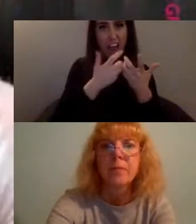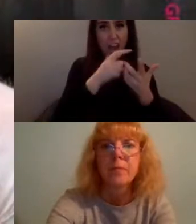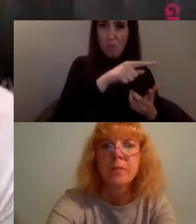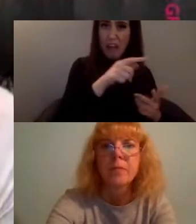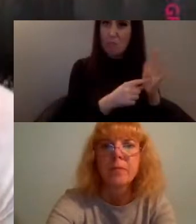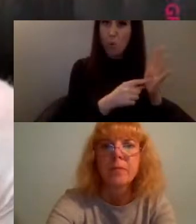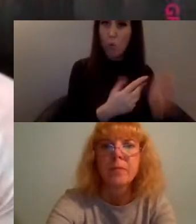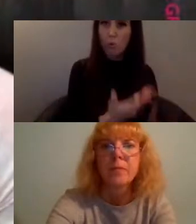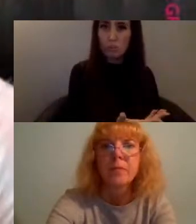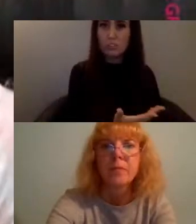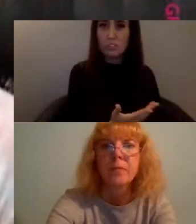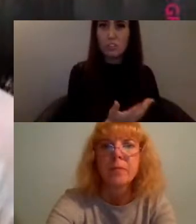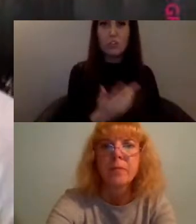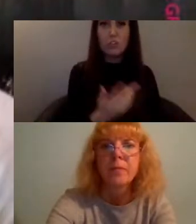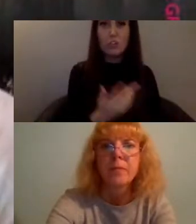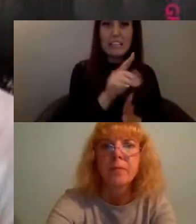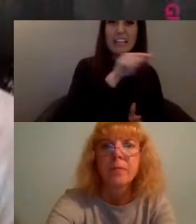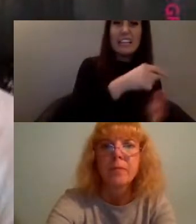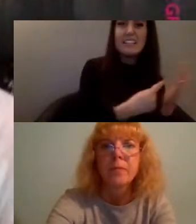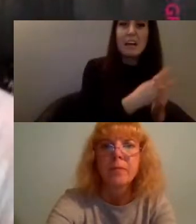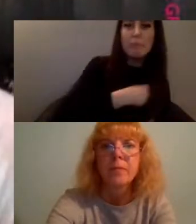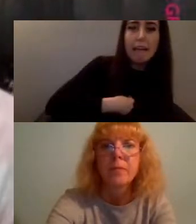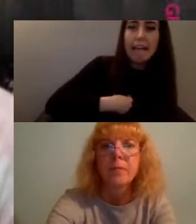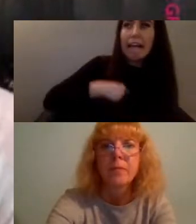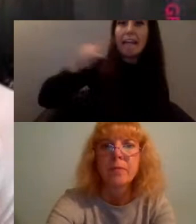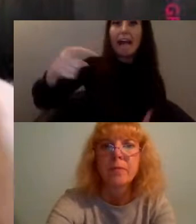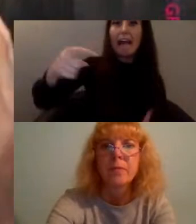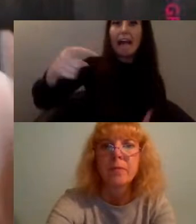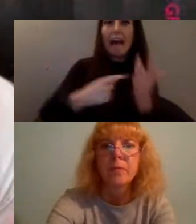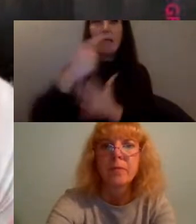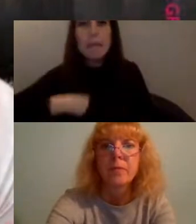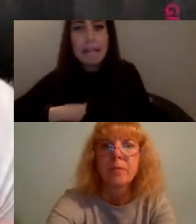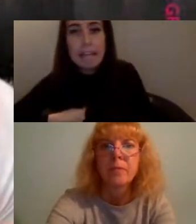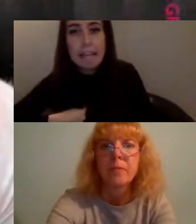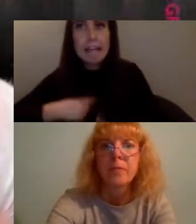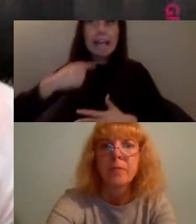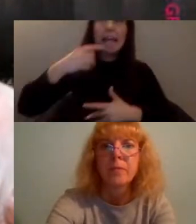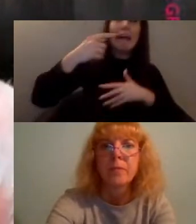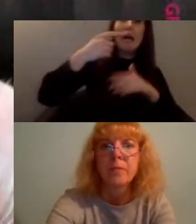this happened to me, this happened to me' but it's about trying to focus on like what we